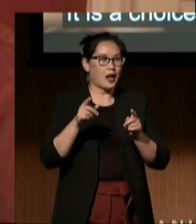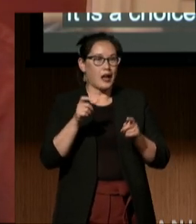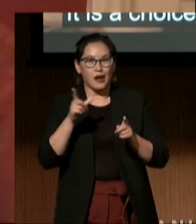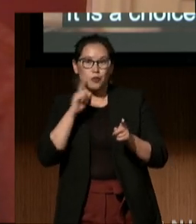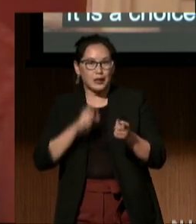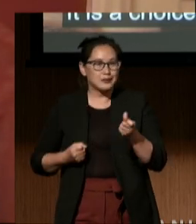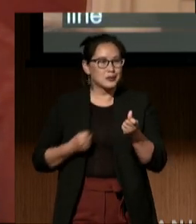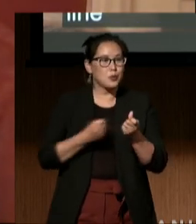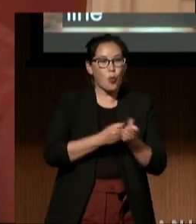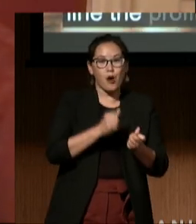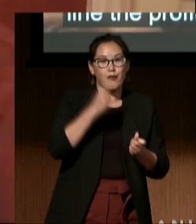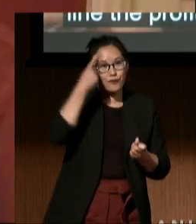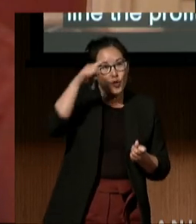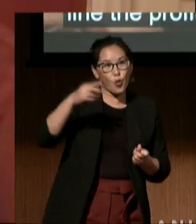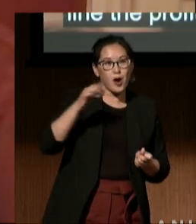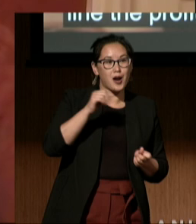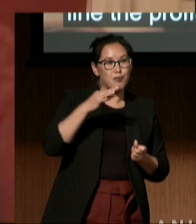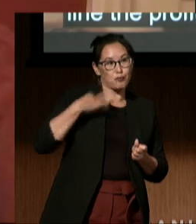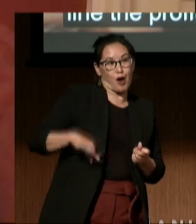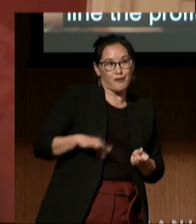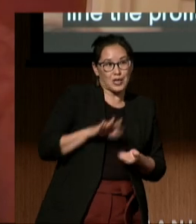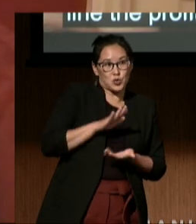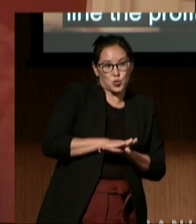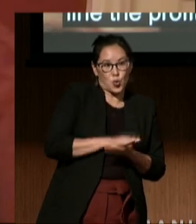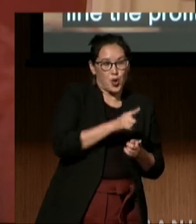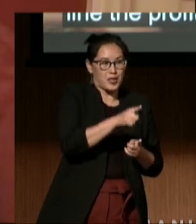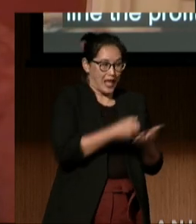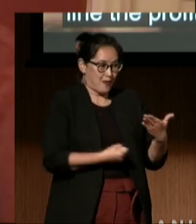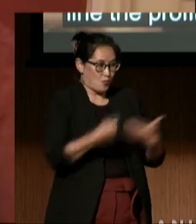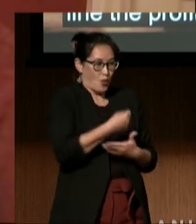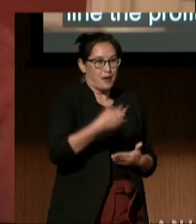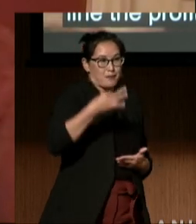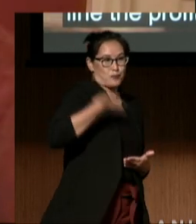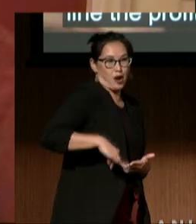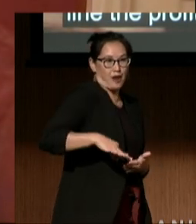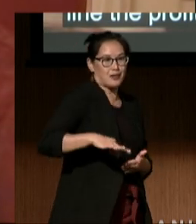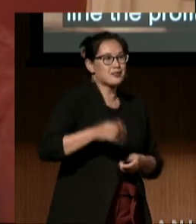that prioritize profits over students.